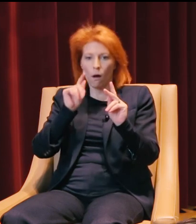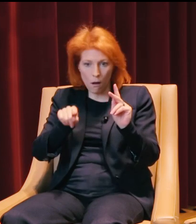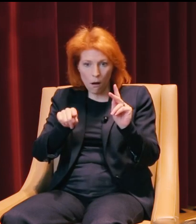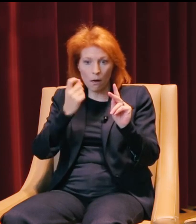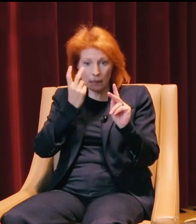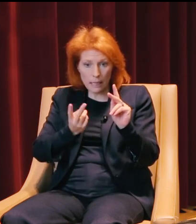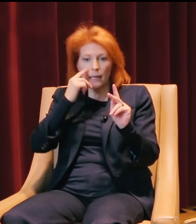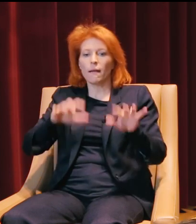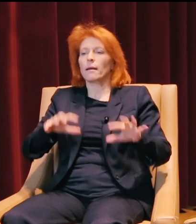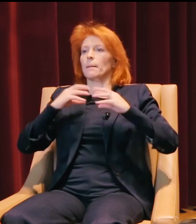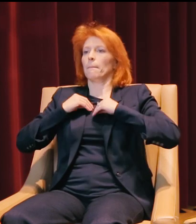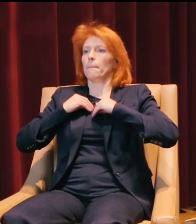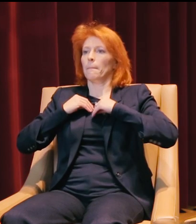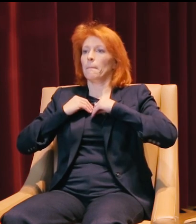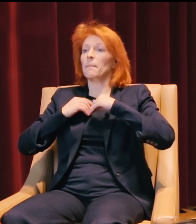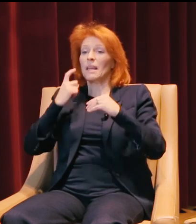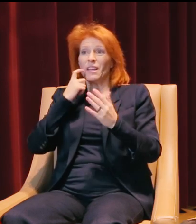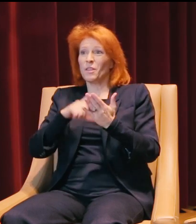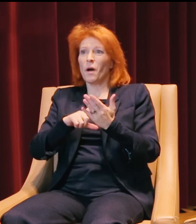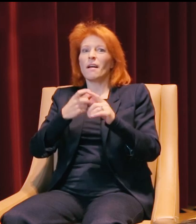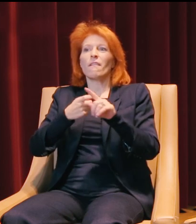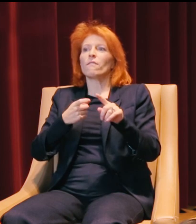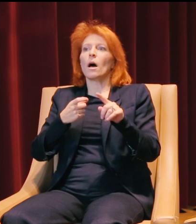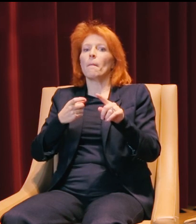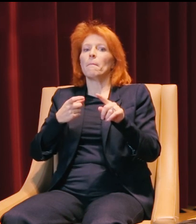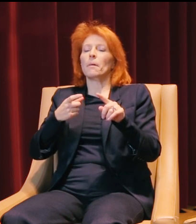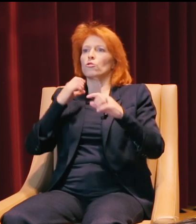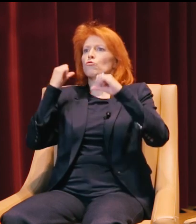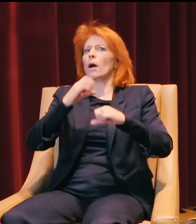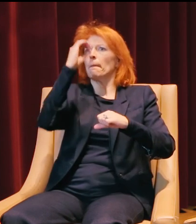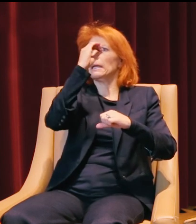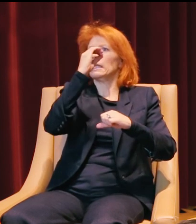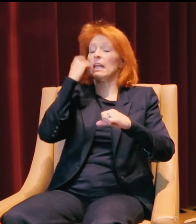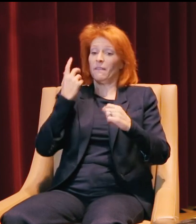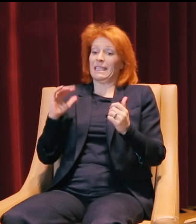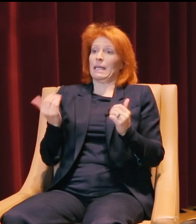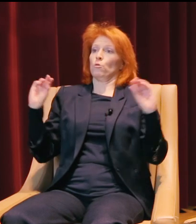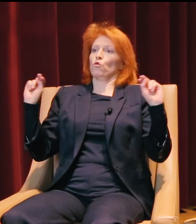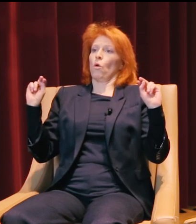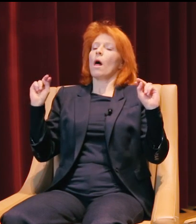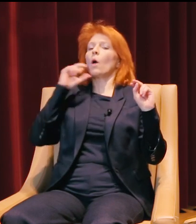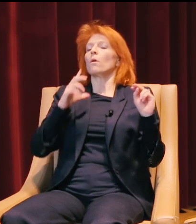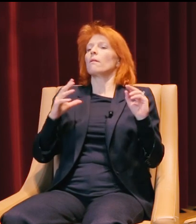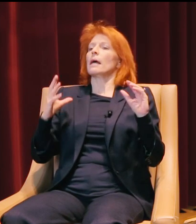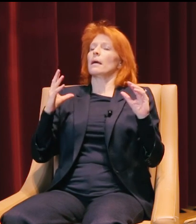And if they see that it's not coming from a bias, they're more likely to accept it.